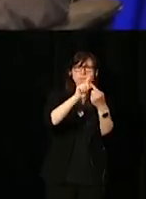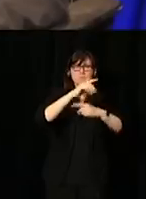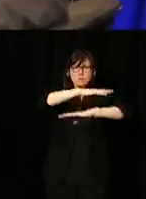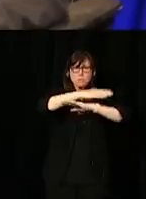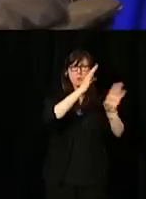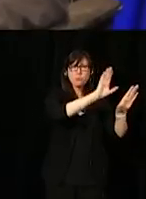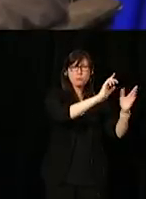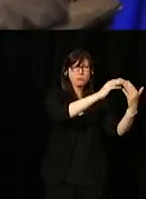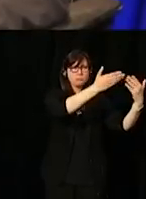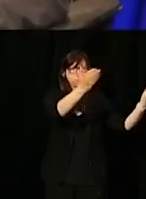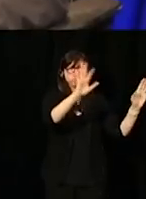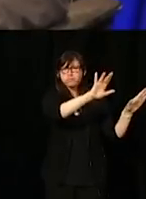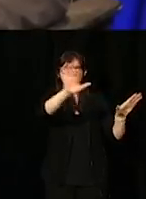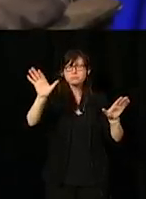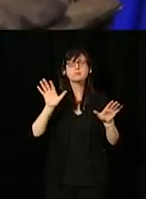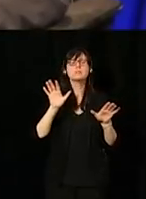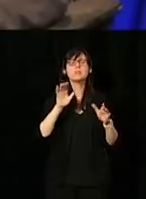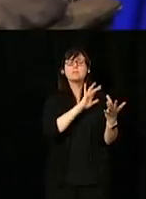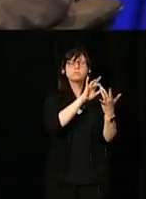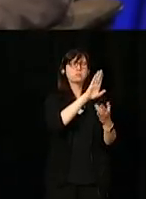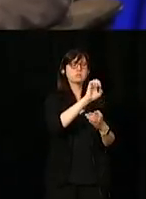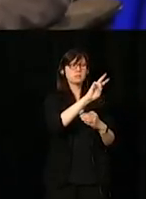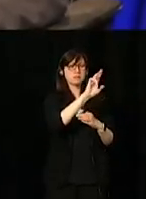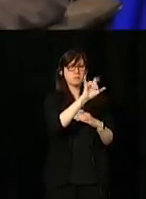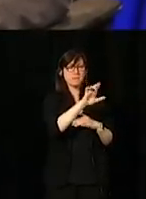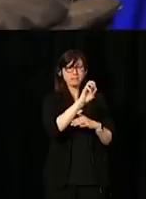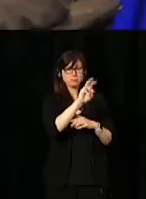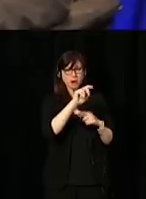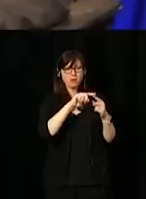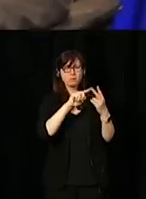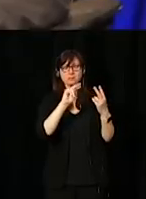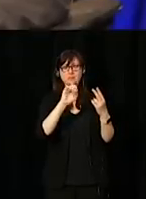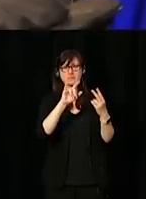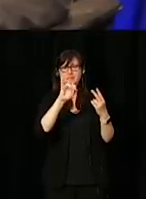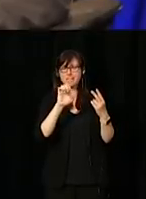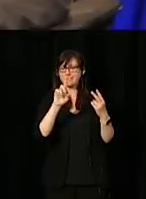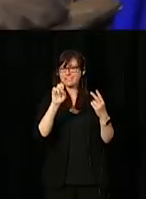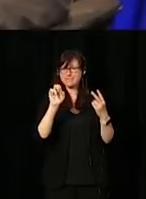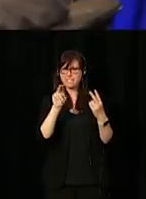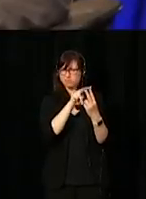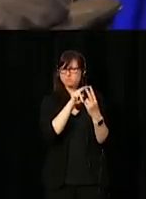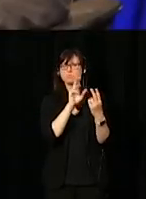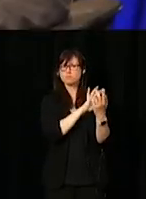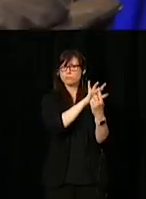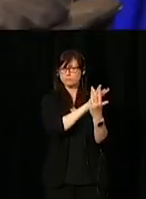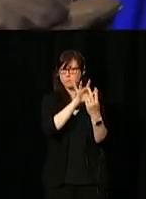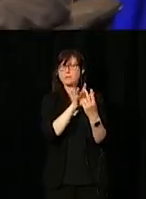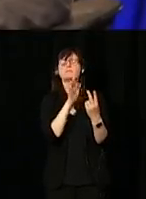just let Beverly Brown or Natalie Dakin or any of the other helpful people get you that.